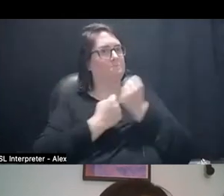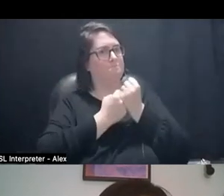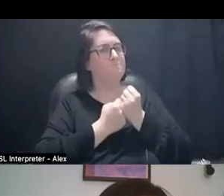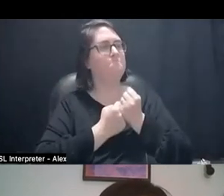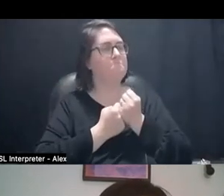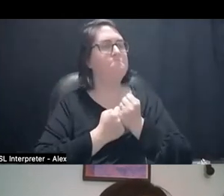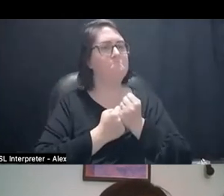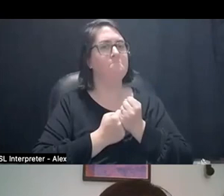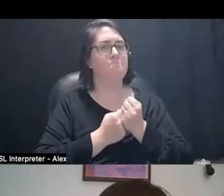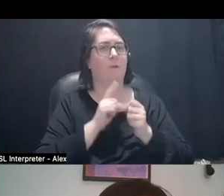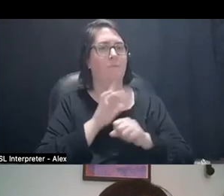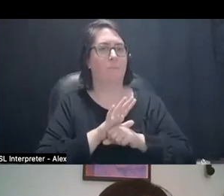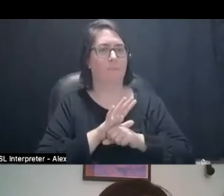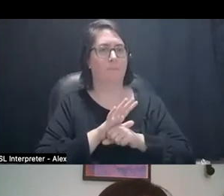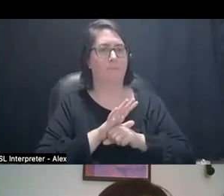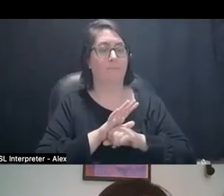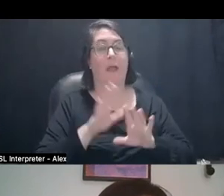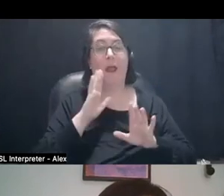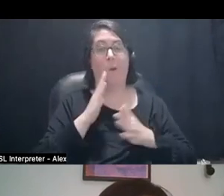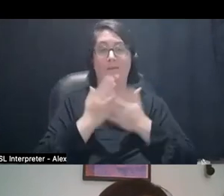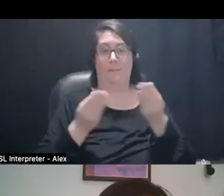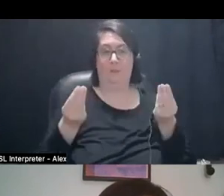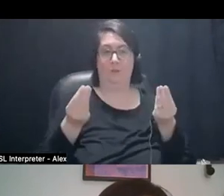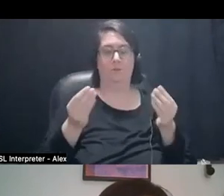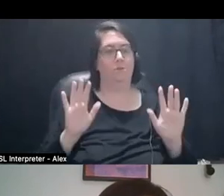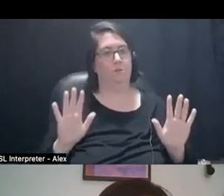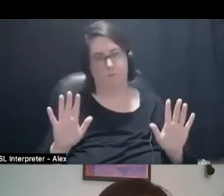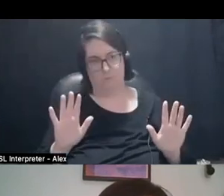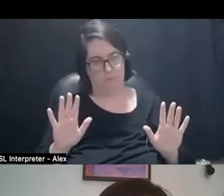I know, especially working with certain materials like god knows I'm always on the voice notes with patch